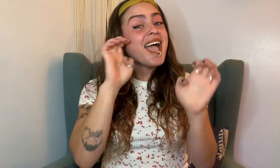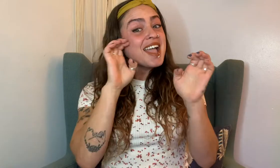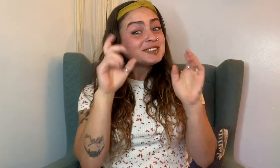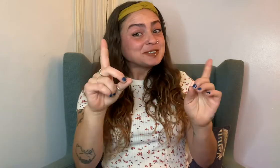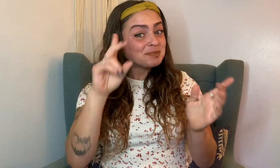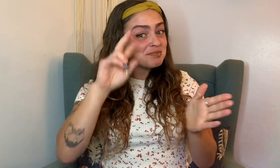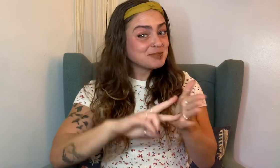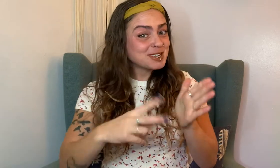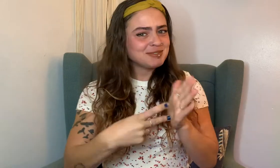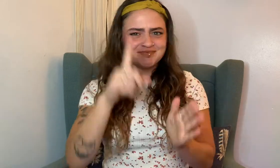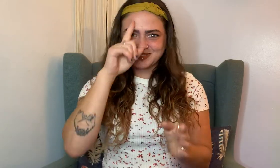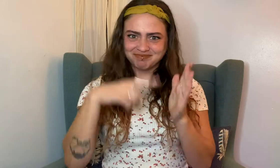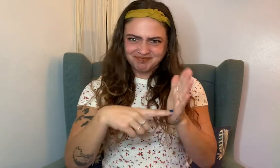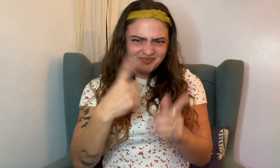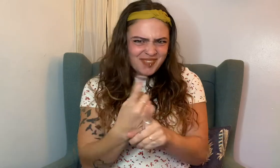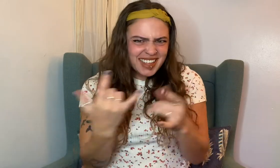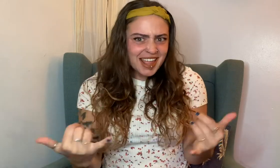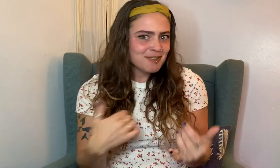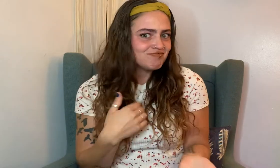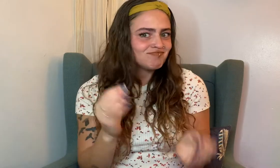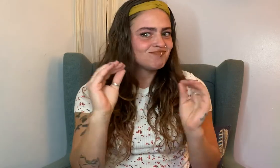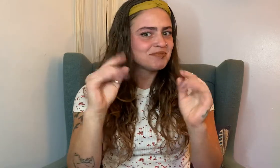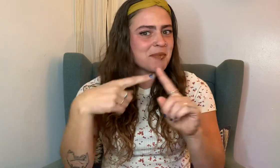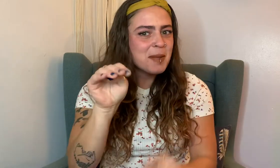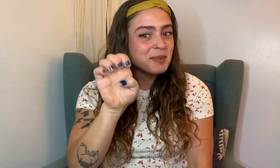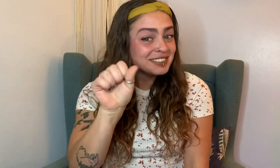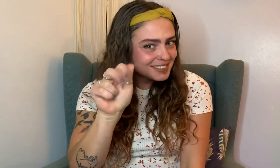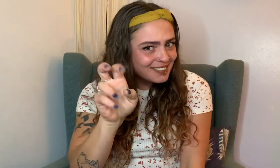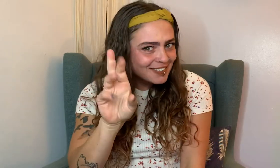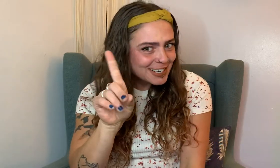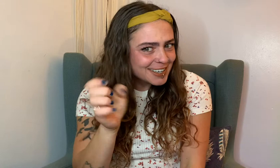educational purposes (for example, the content about Mesa Verde in this video),